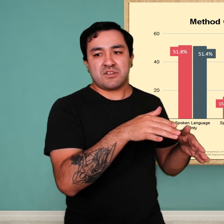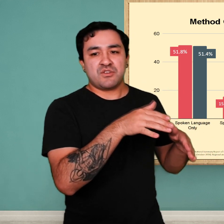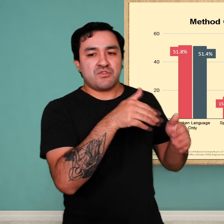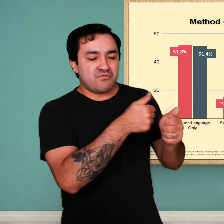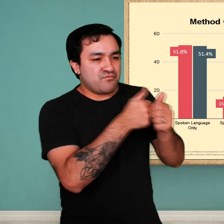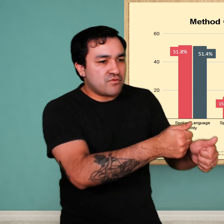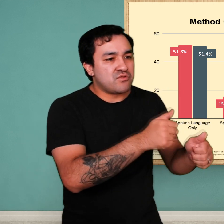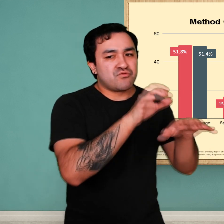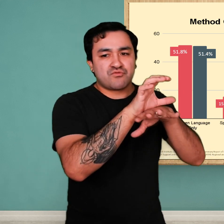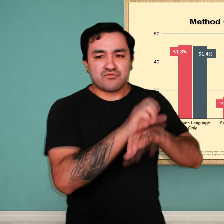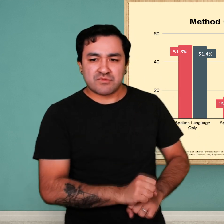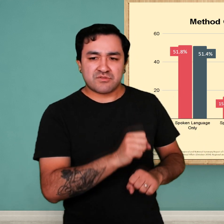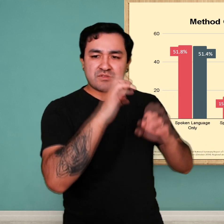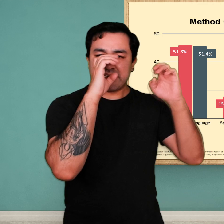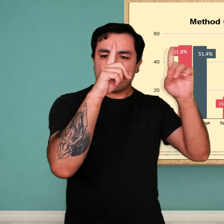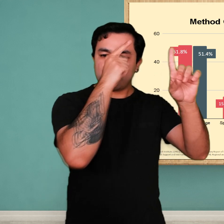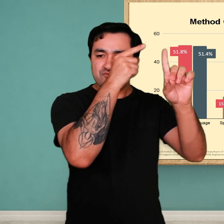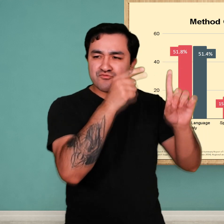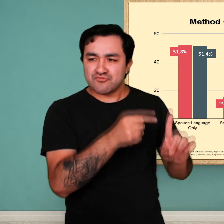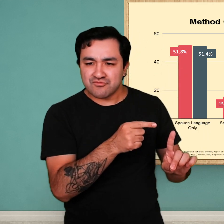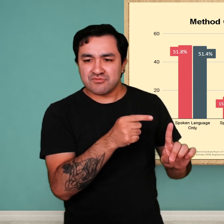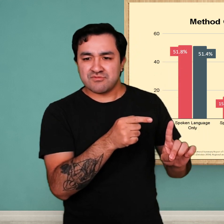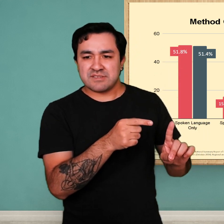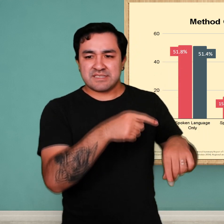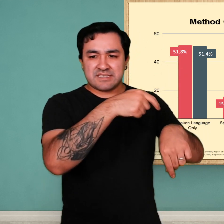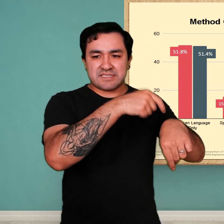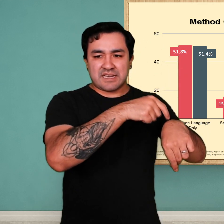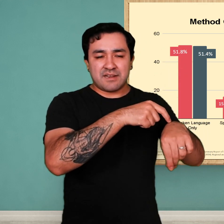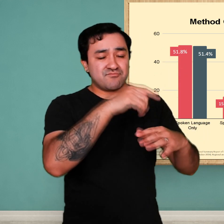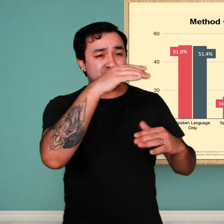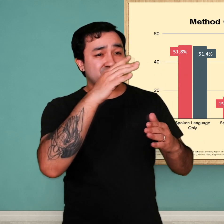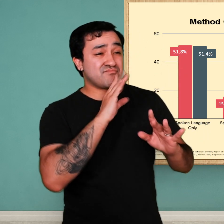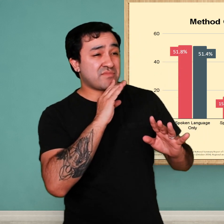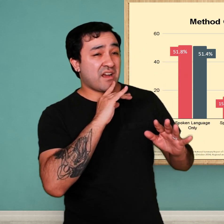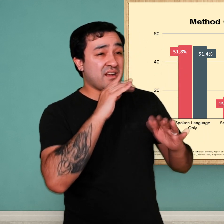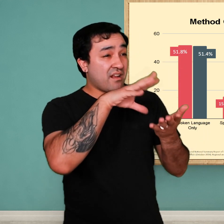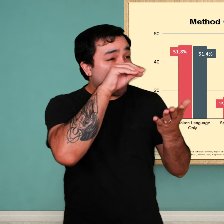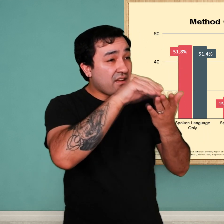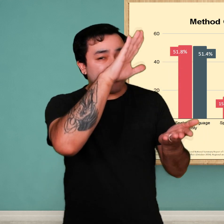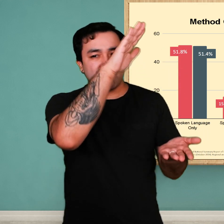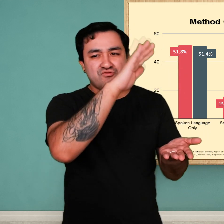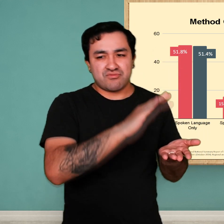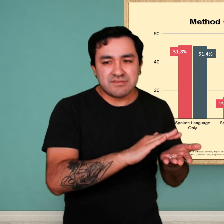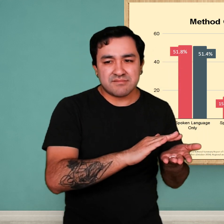focus on ASL and traditional educational goals instead of spending more time on forcing Deaf